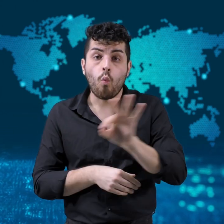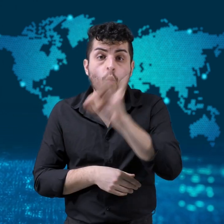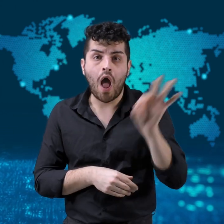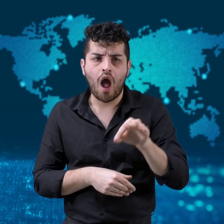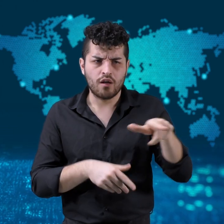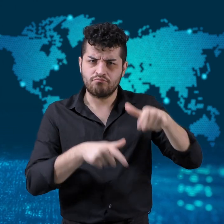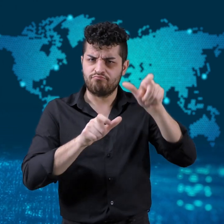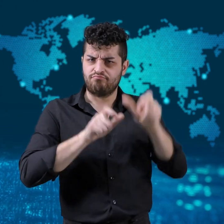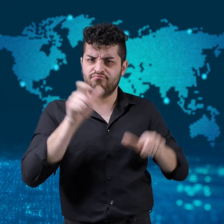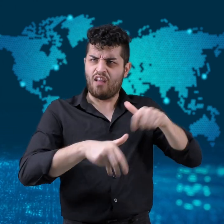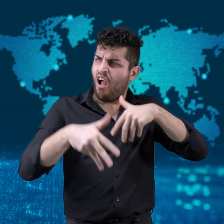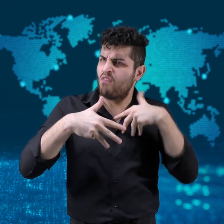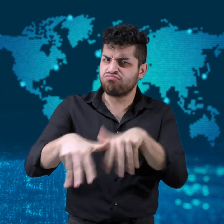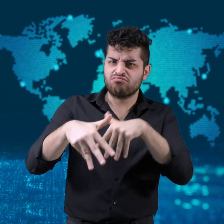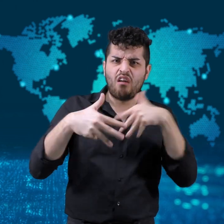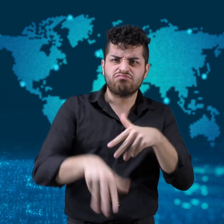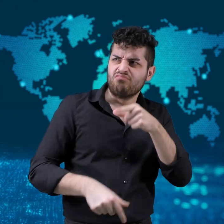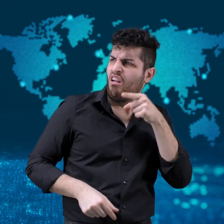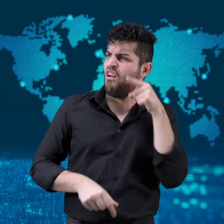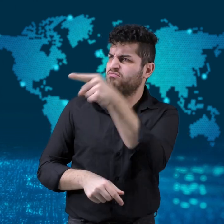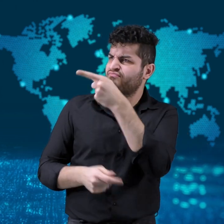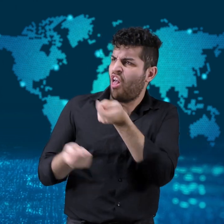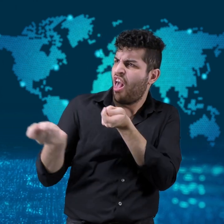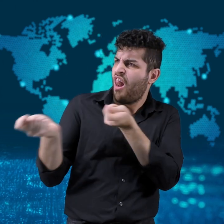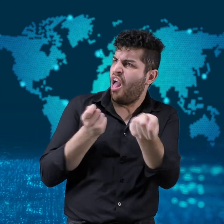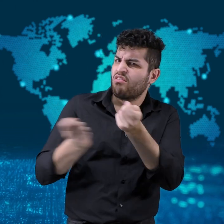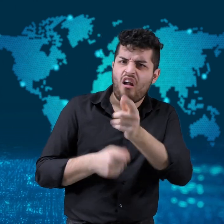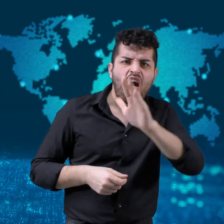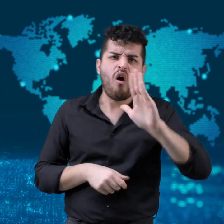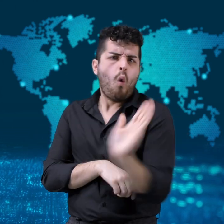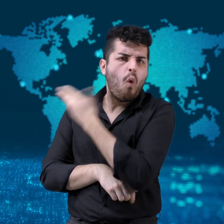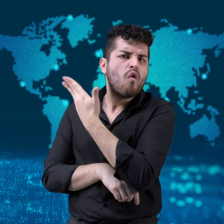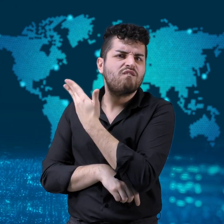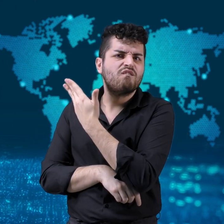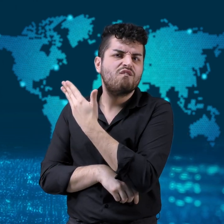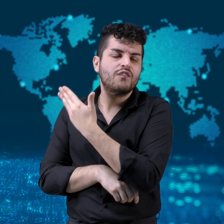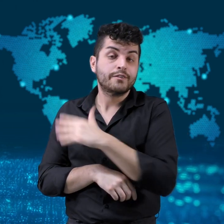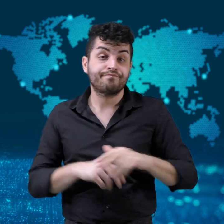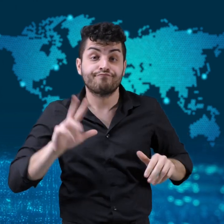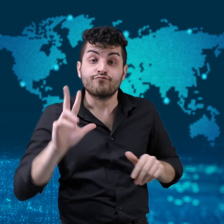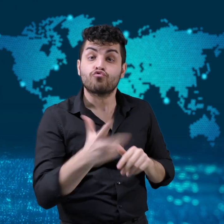and the third, Francisco Sagasti,